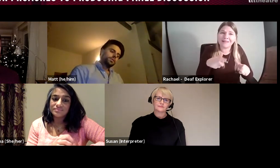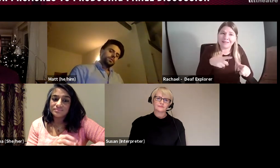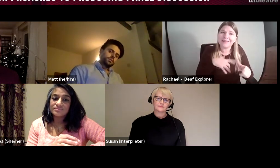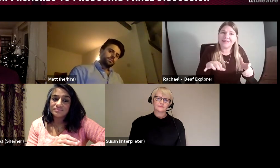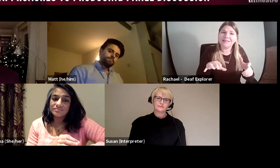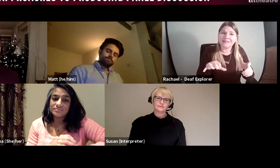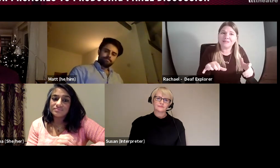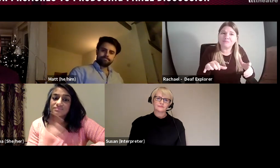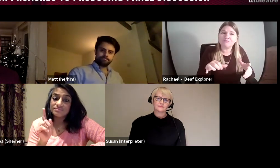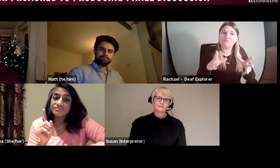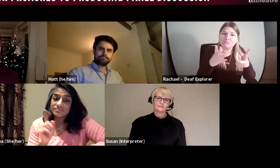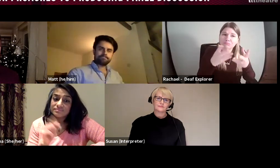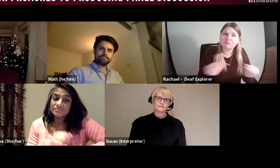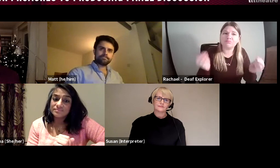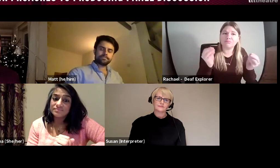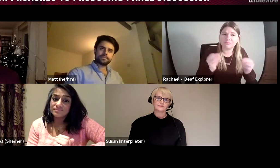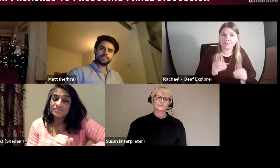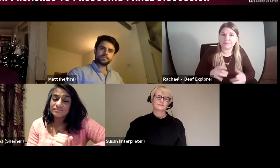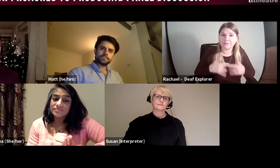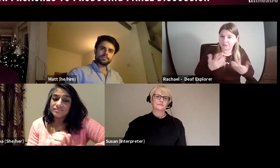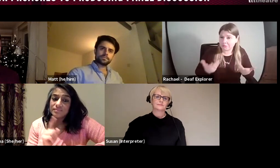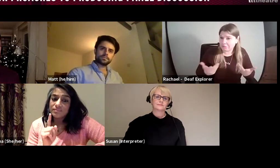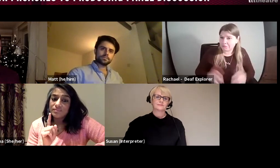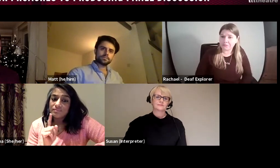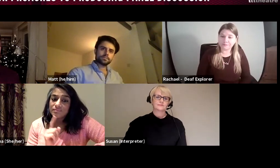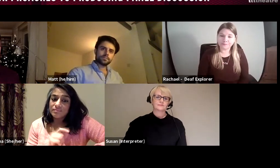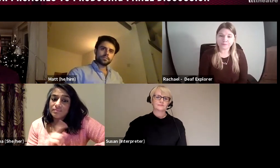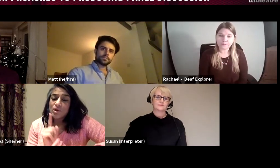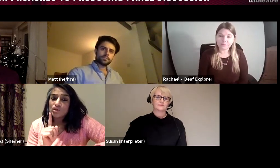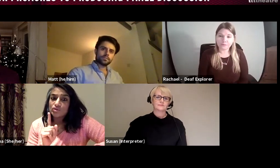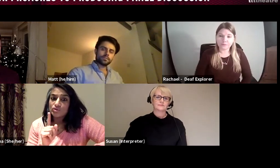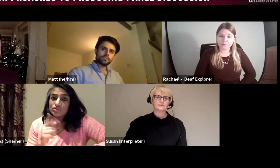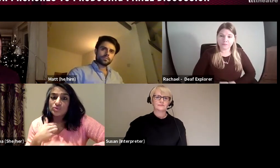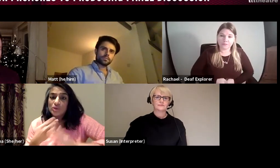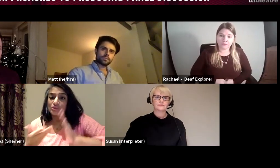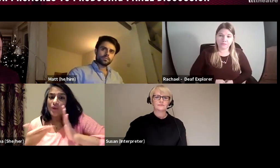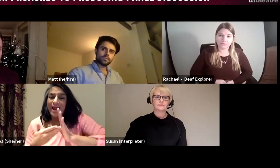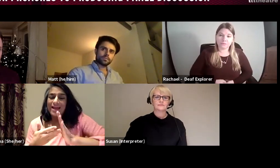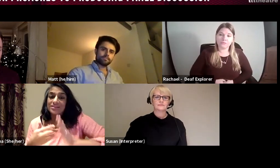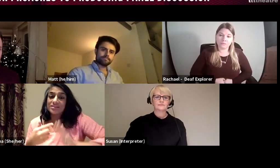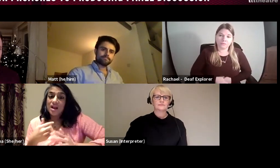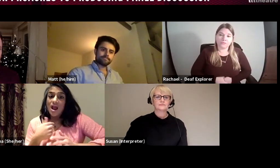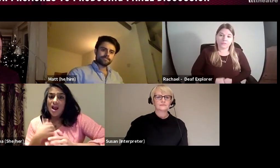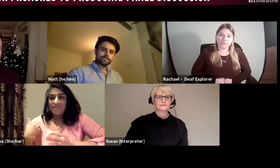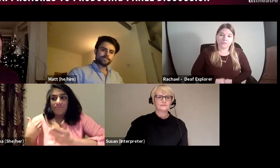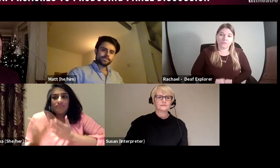go to a networking event, that's a huge barrier and a gap we need to resolve.